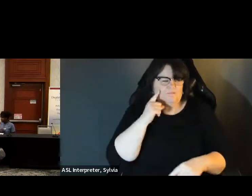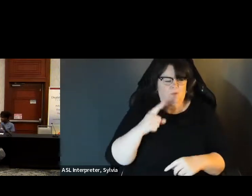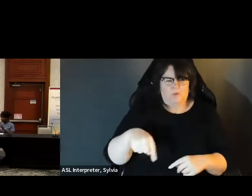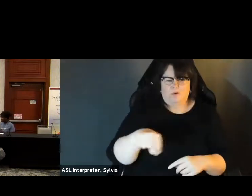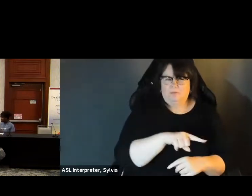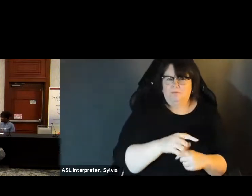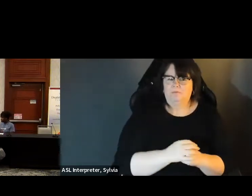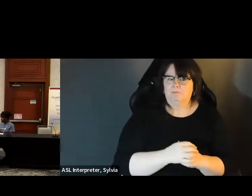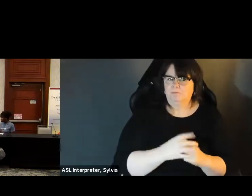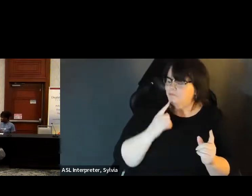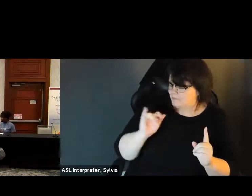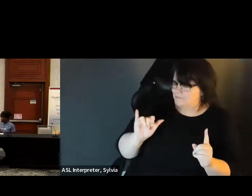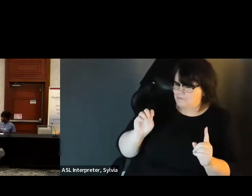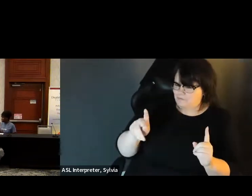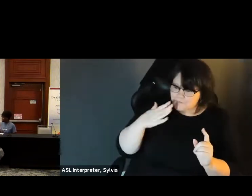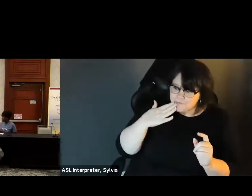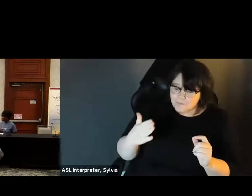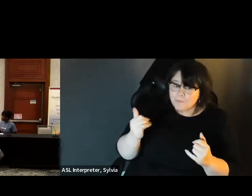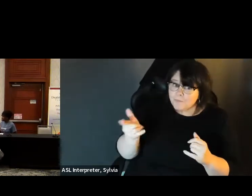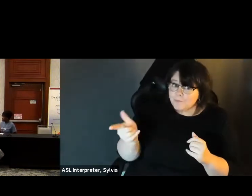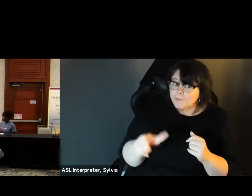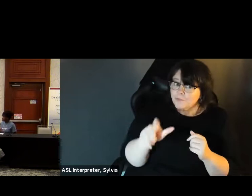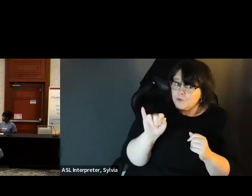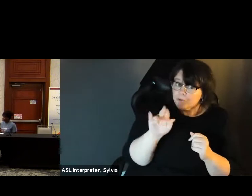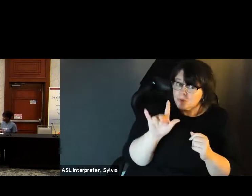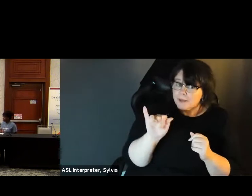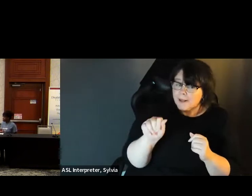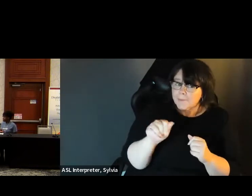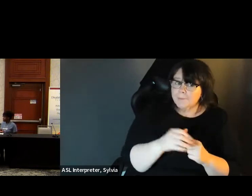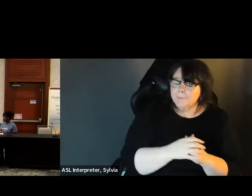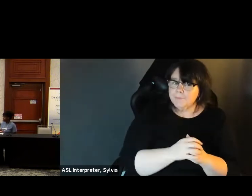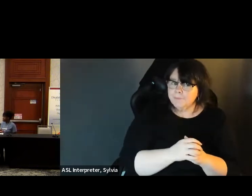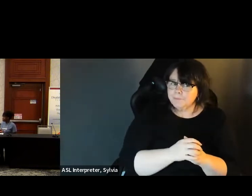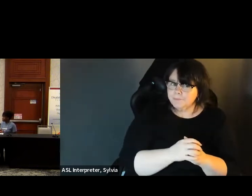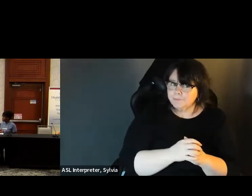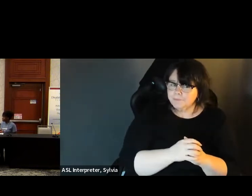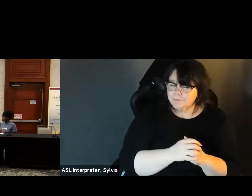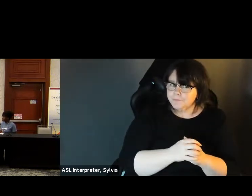Thank you for sharing Juliet? Yeah, absolutely did. We have any other responses to that question on zoom.